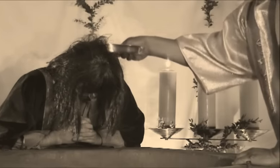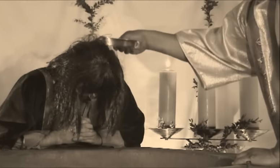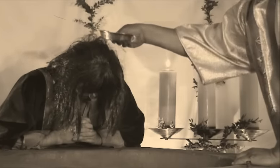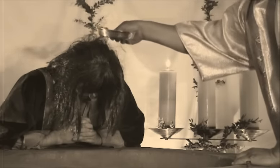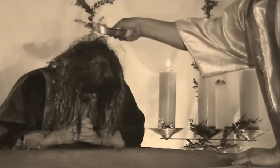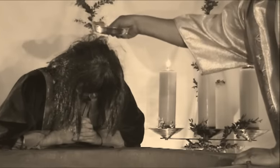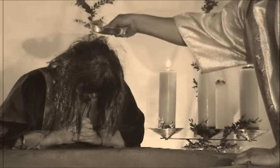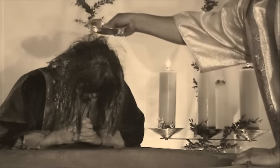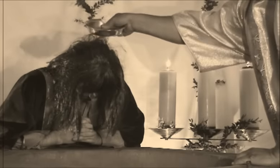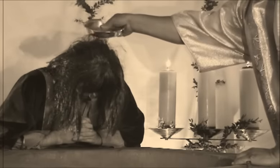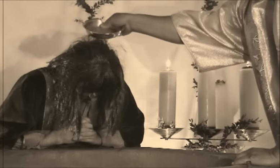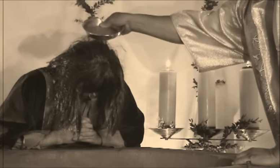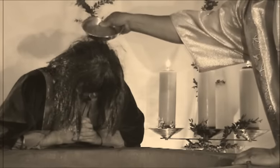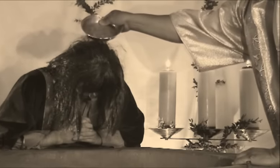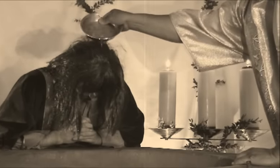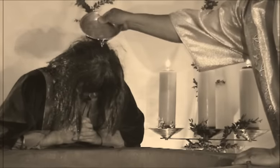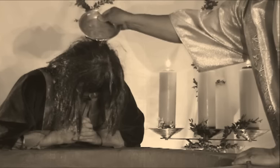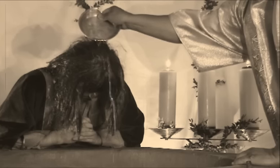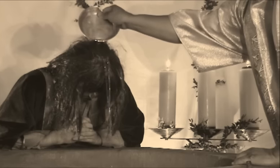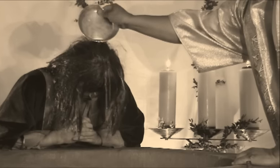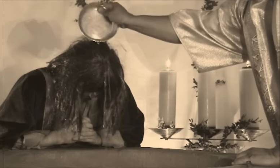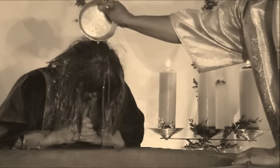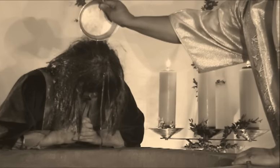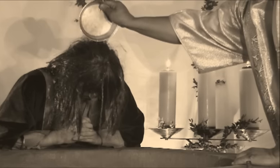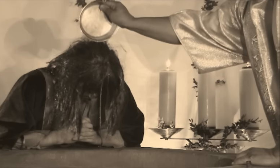and of the Son,